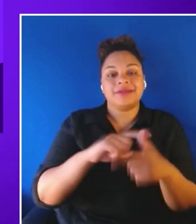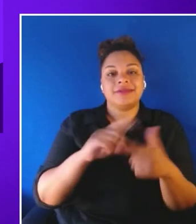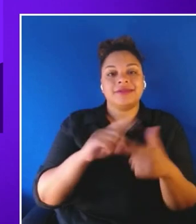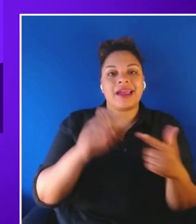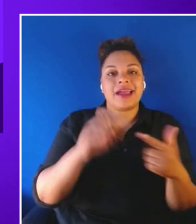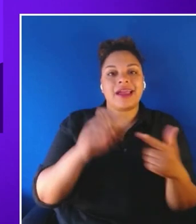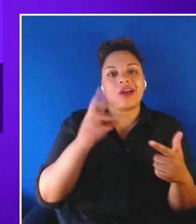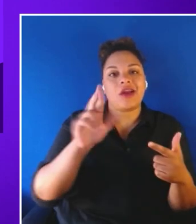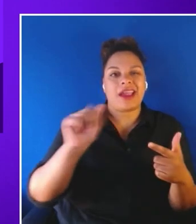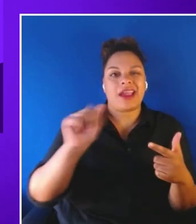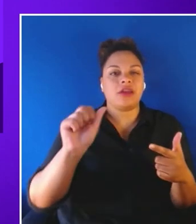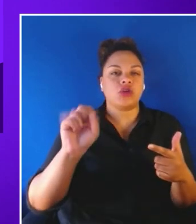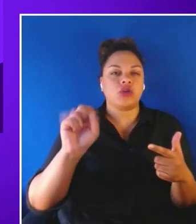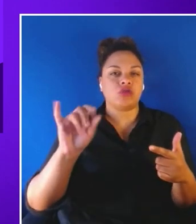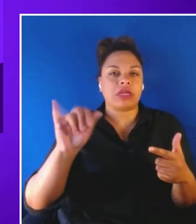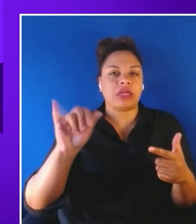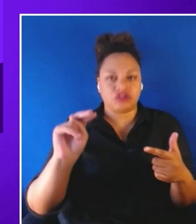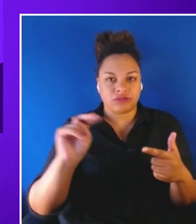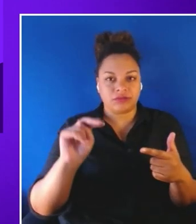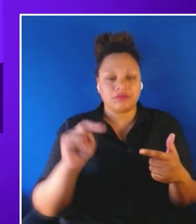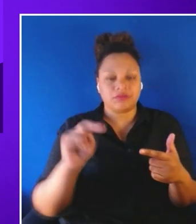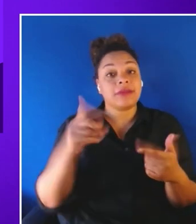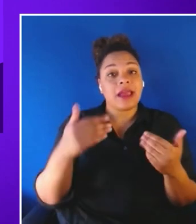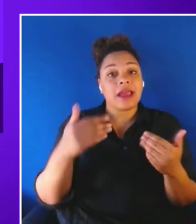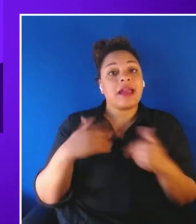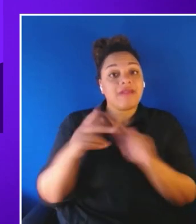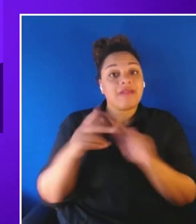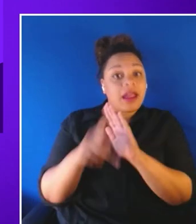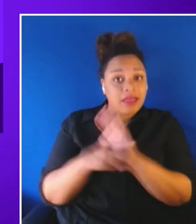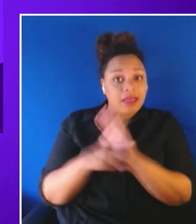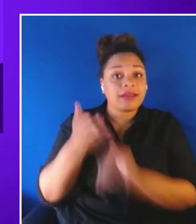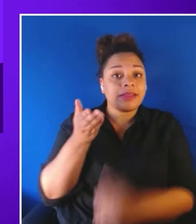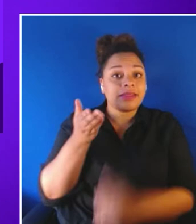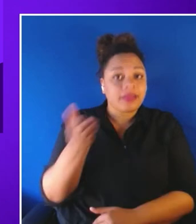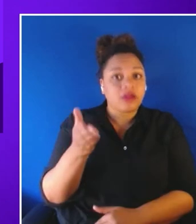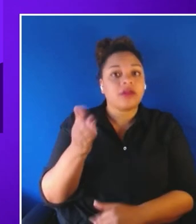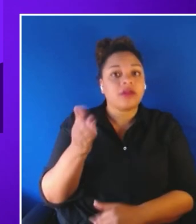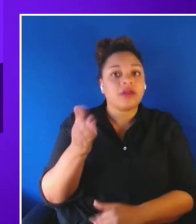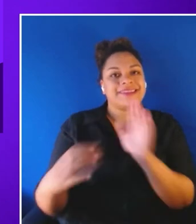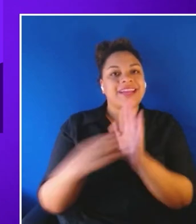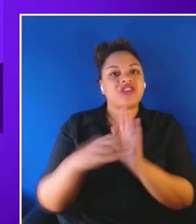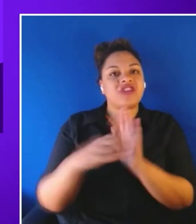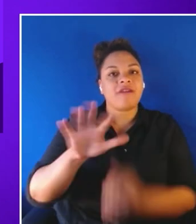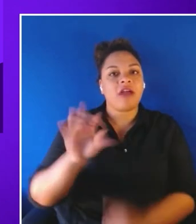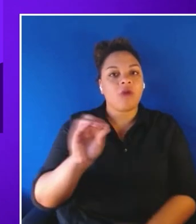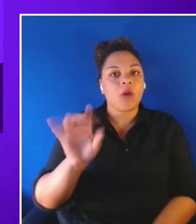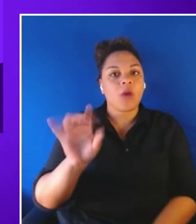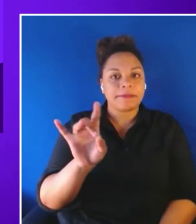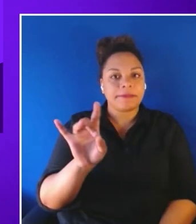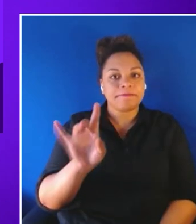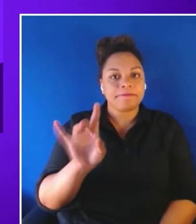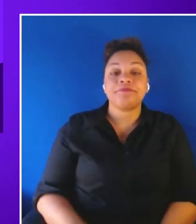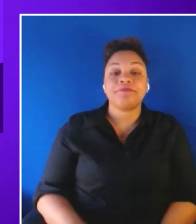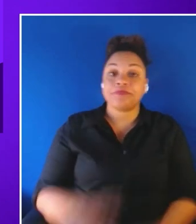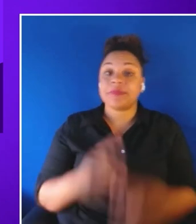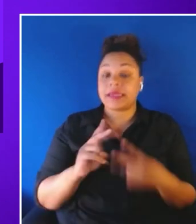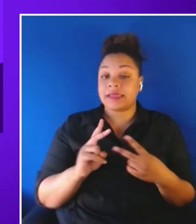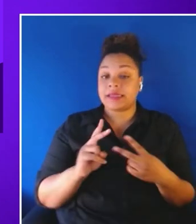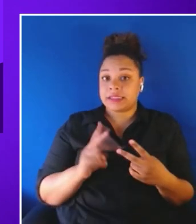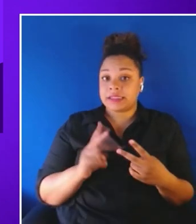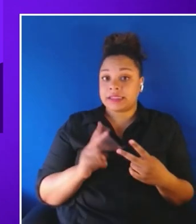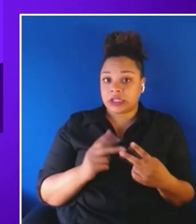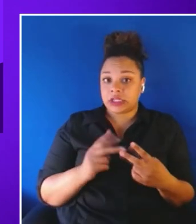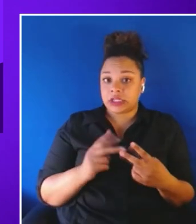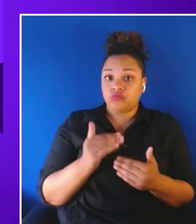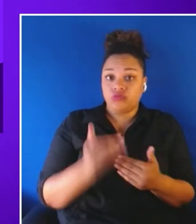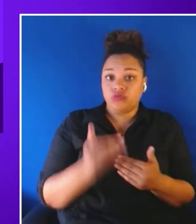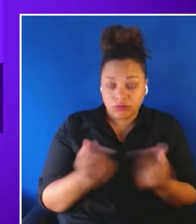the WCAG guidelines. Are also in section 508. The second step of the process is to the accessibility